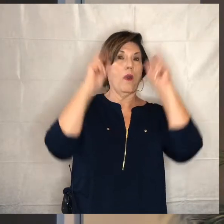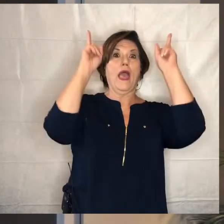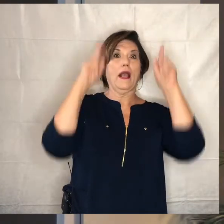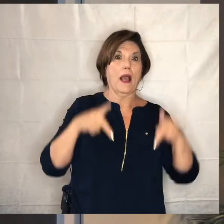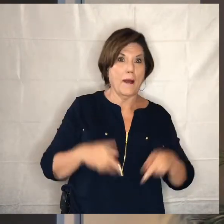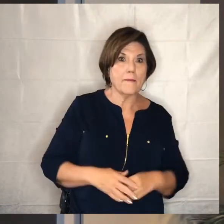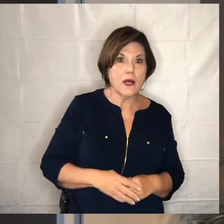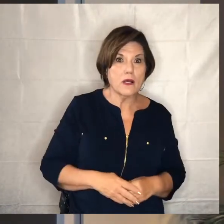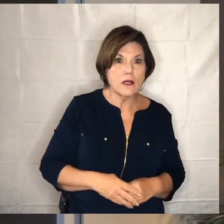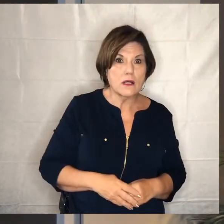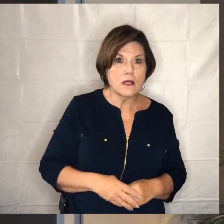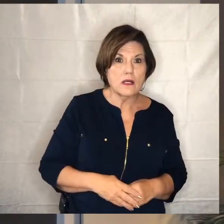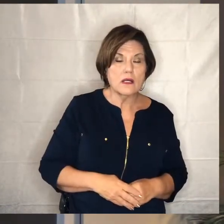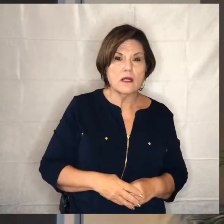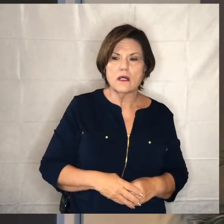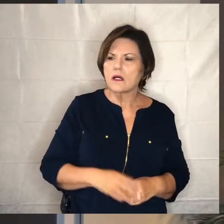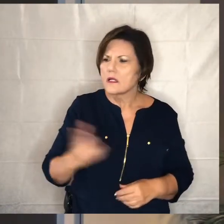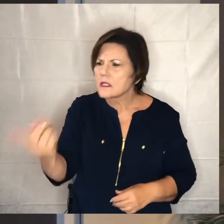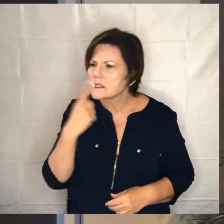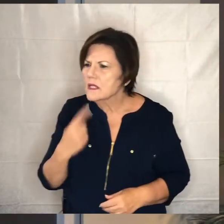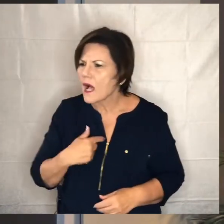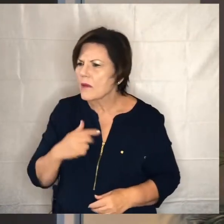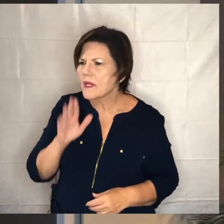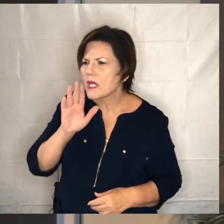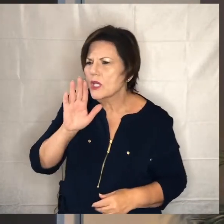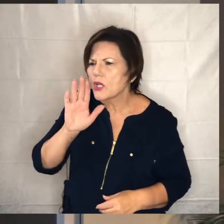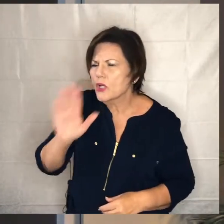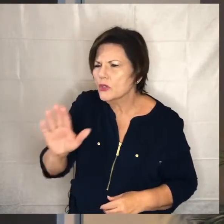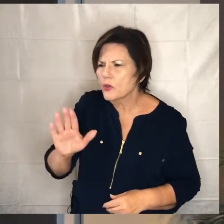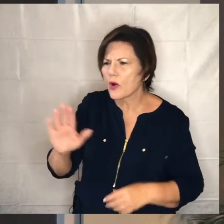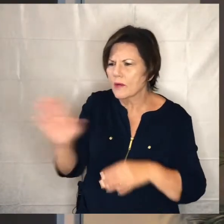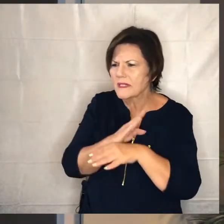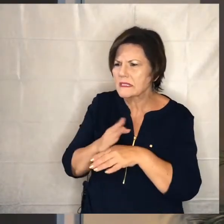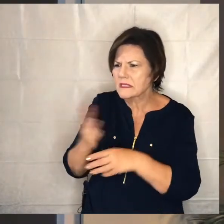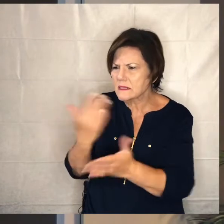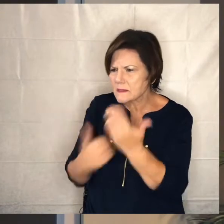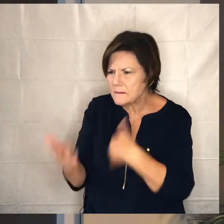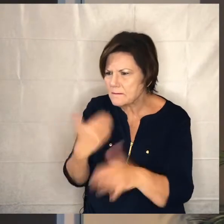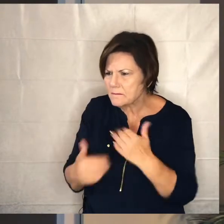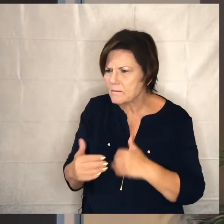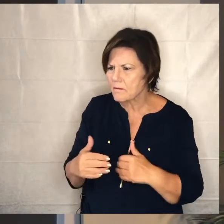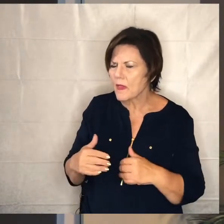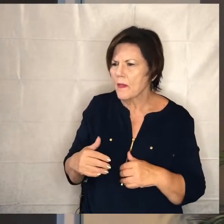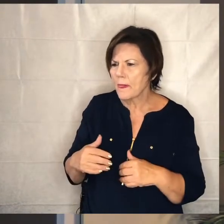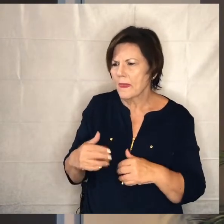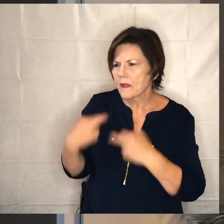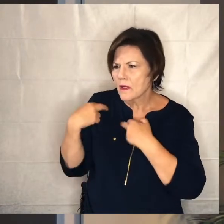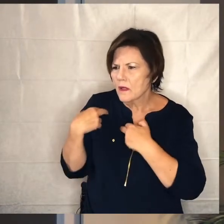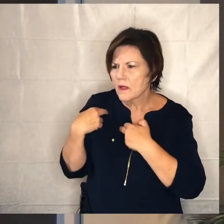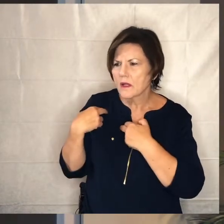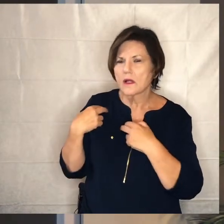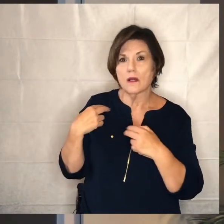give me an accounting of your management as we walk this spiritual life there are typically people around us